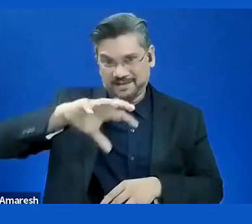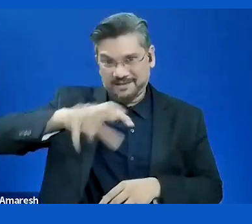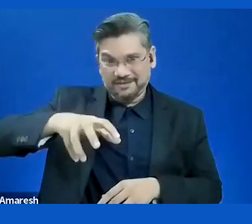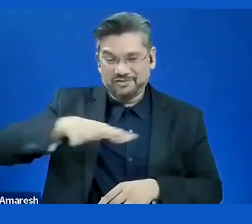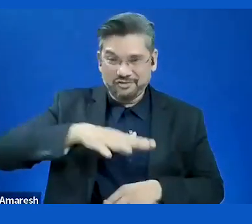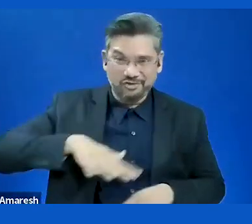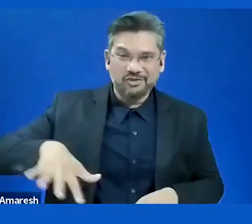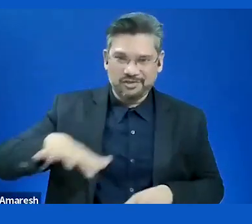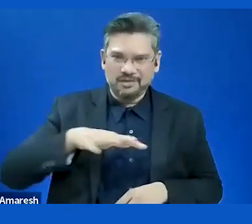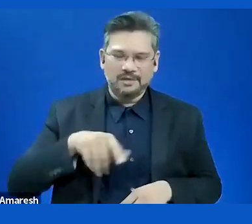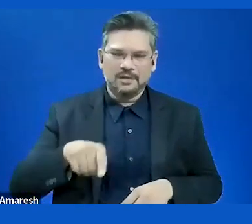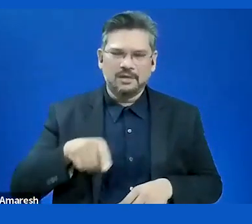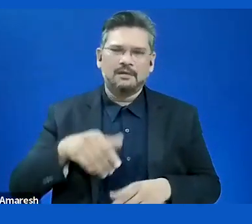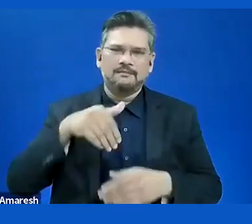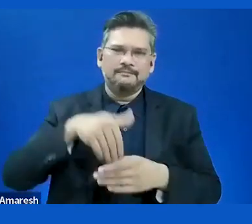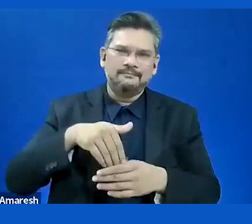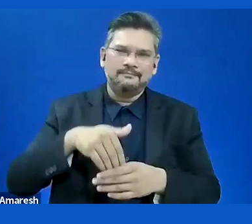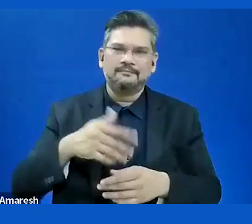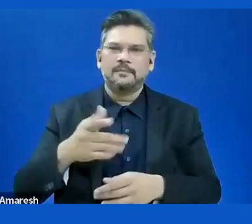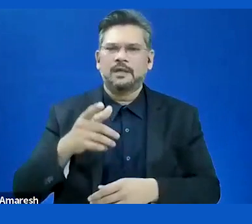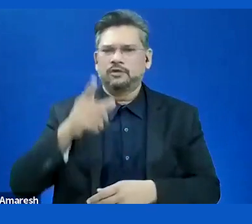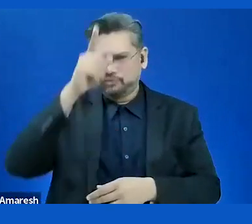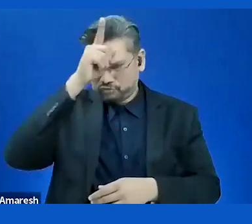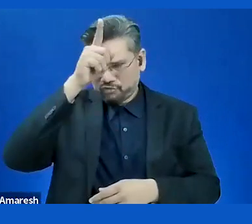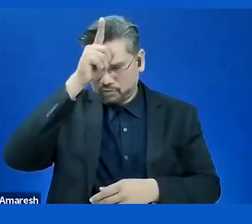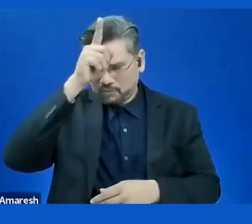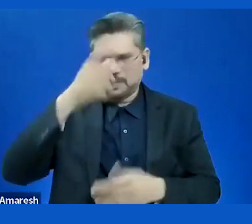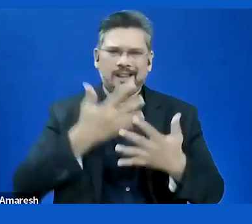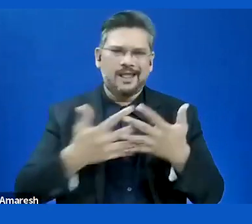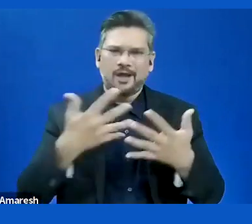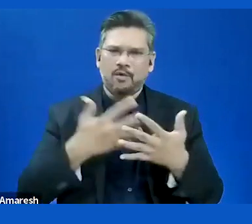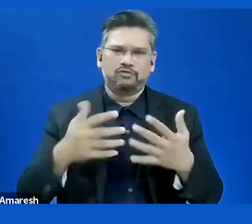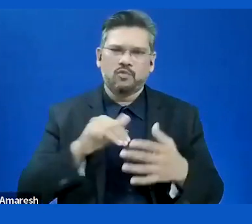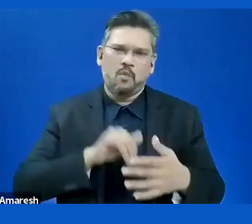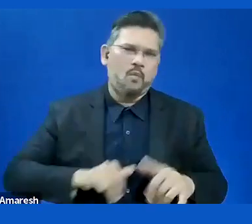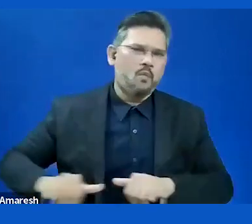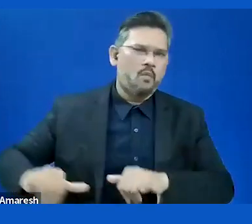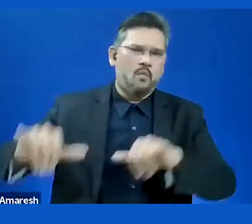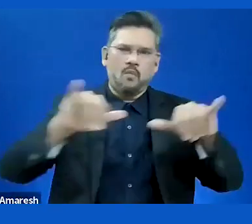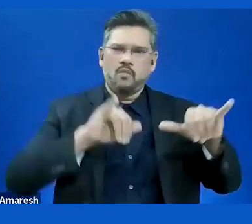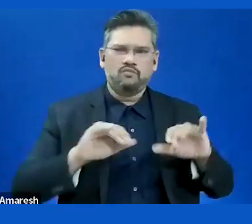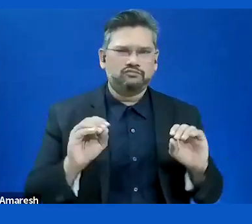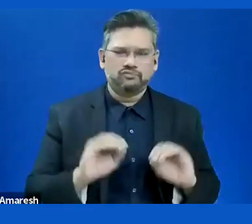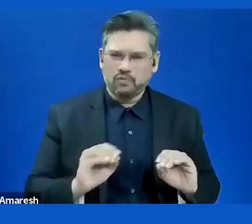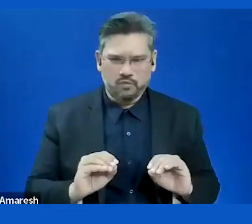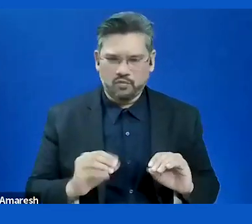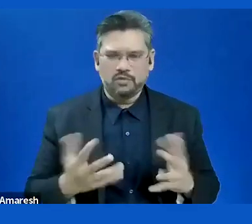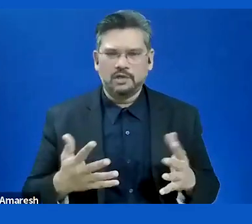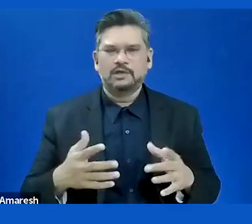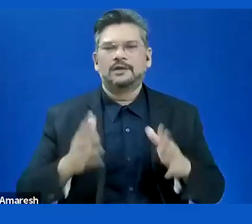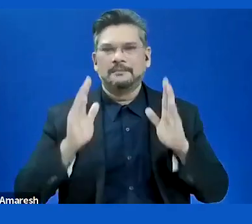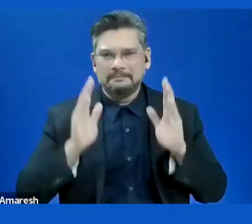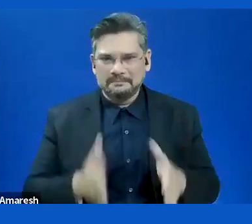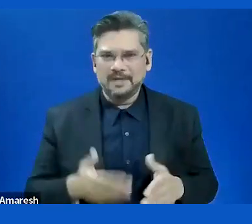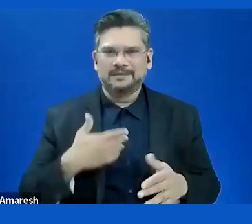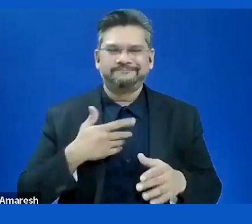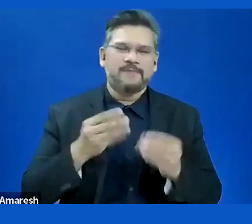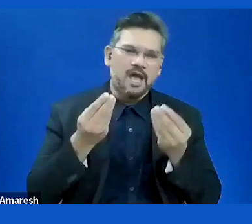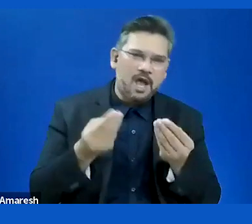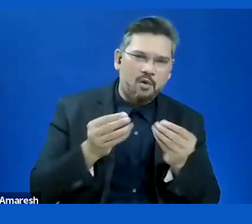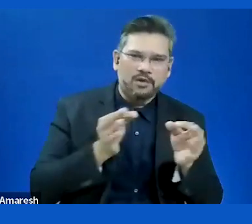So we have to explain. We have the same questions like cognitive problems. I think we have together